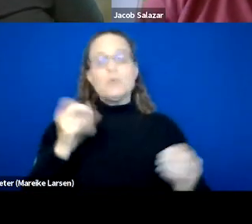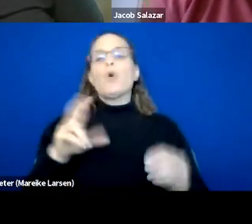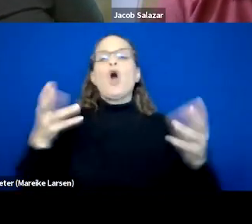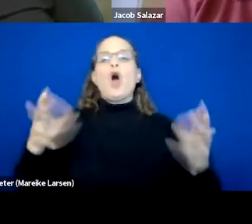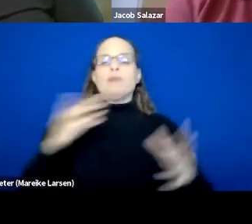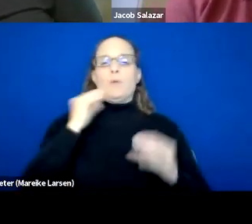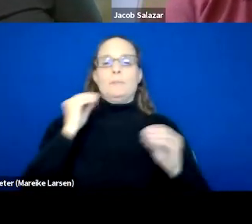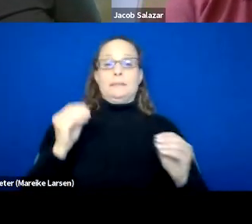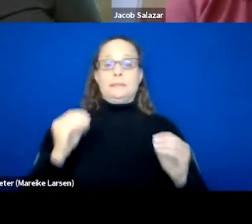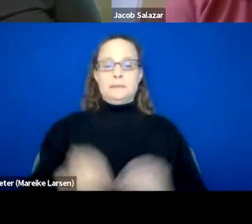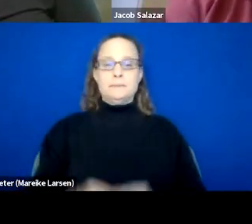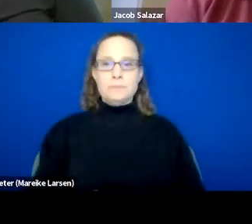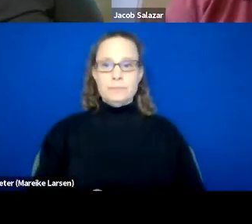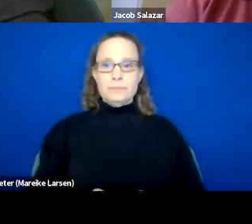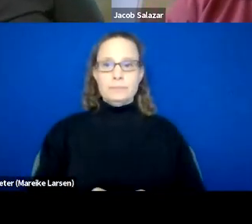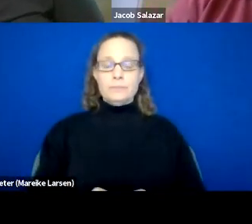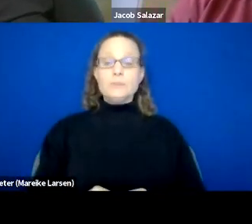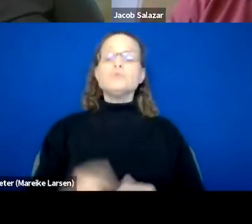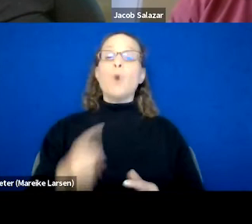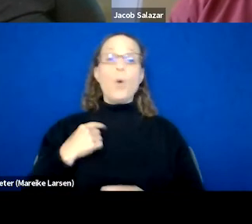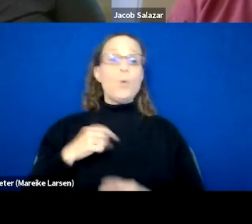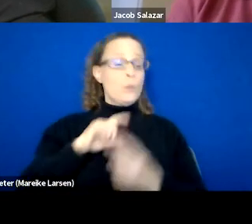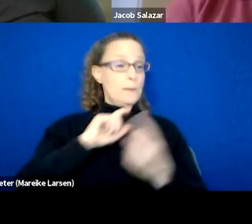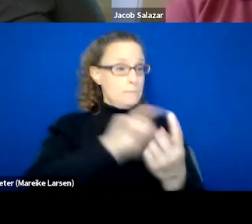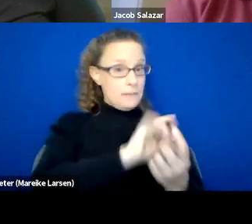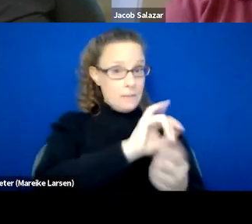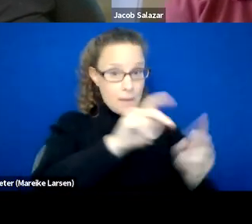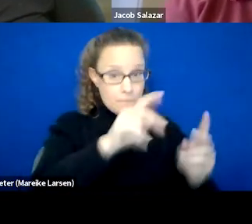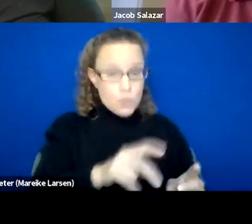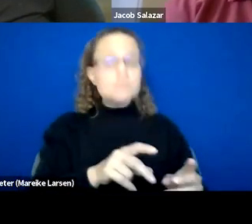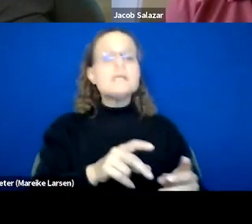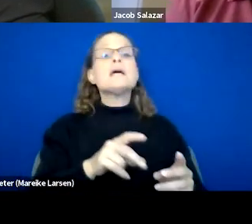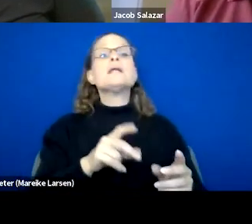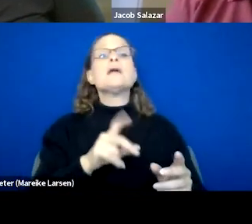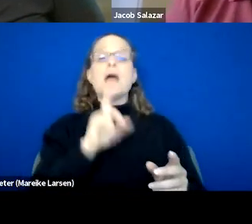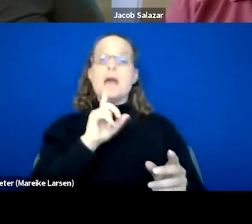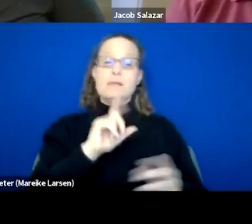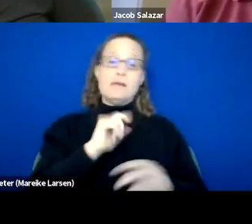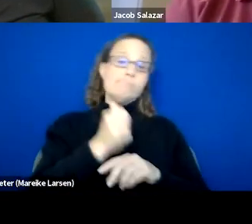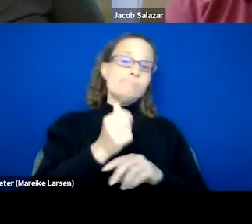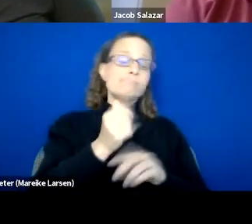So once we meet with them where they're at, we go and we formulate what we call ISPs.